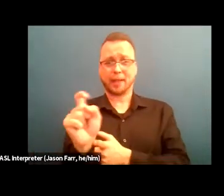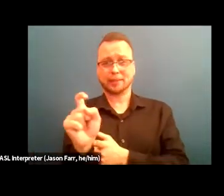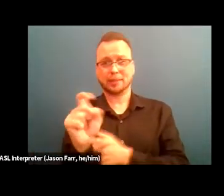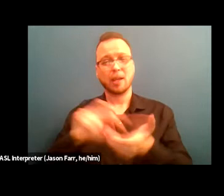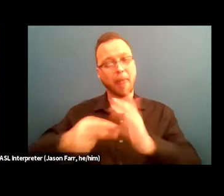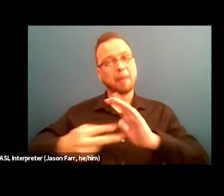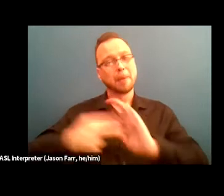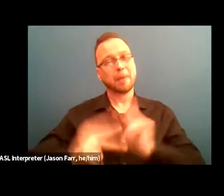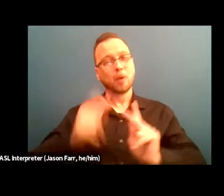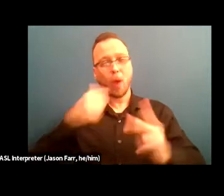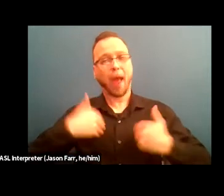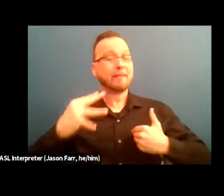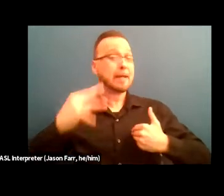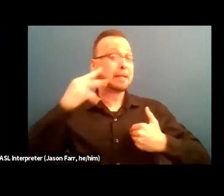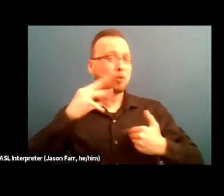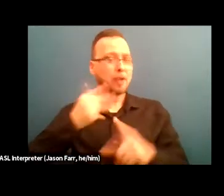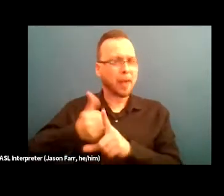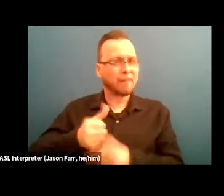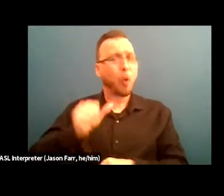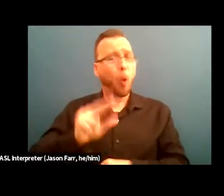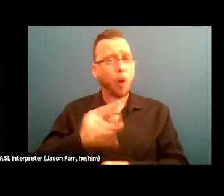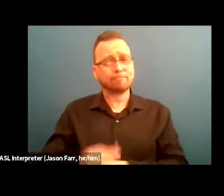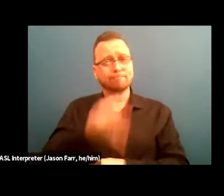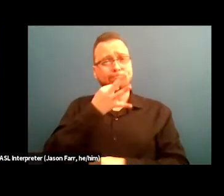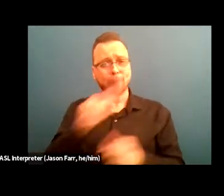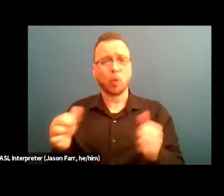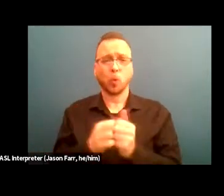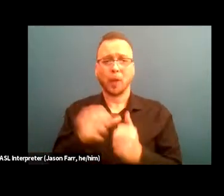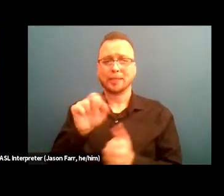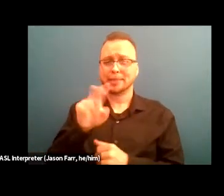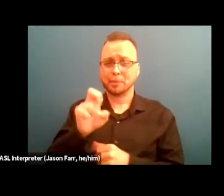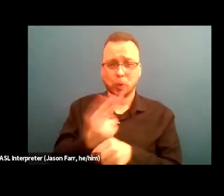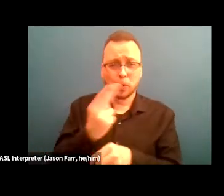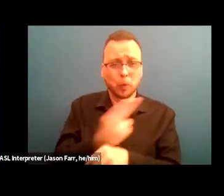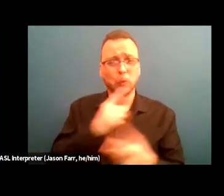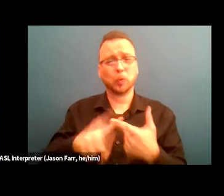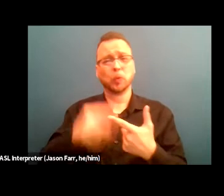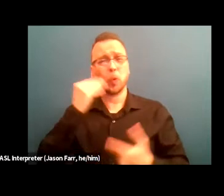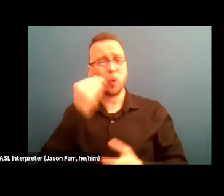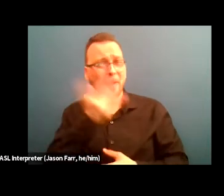or expertise of homelessness, substance use or other identities that have fundamentally shaped folks' perspectives.